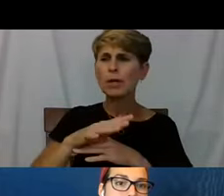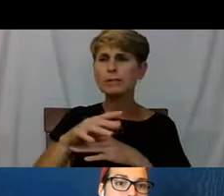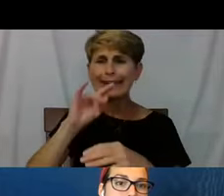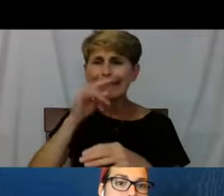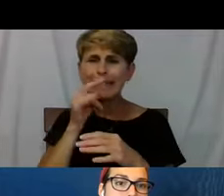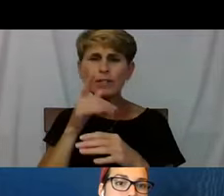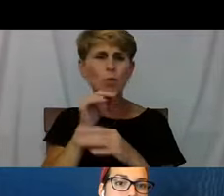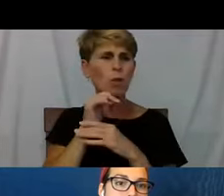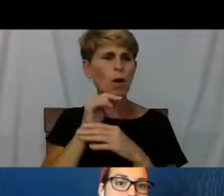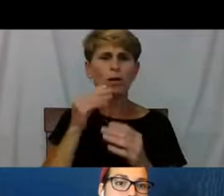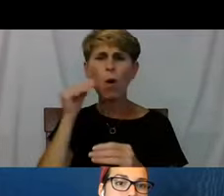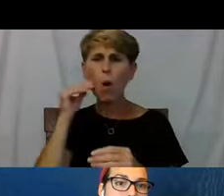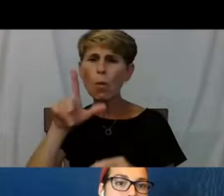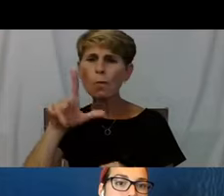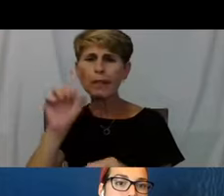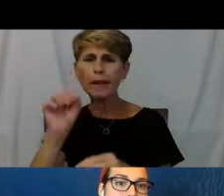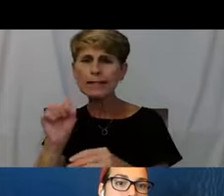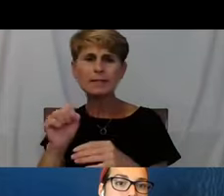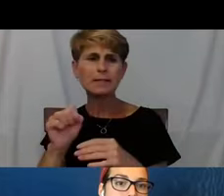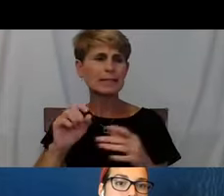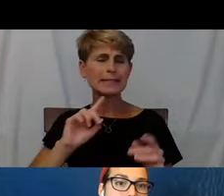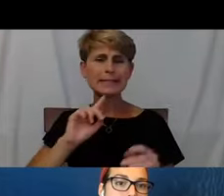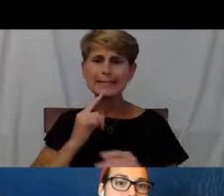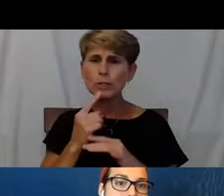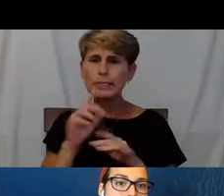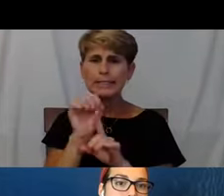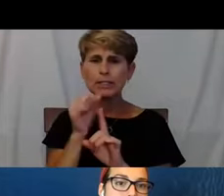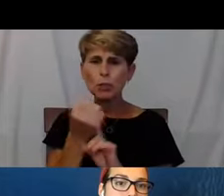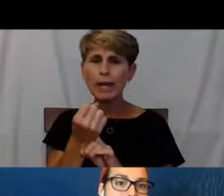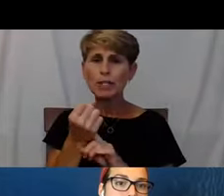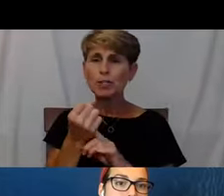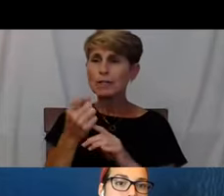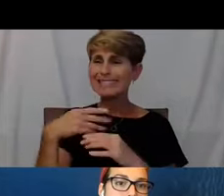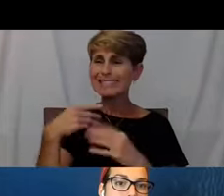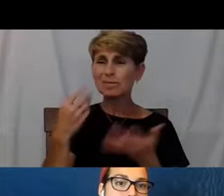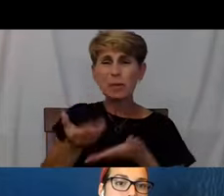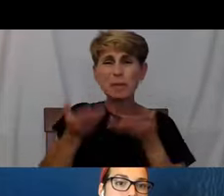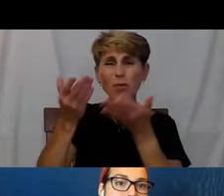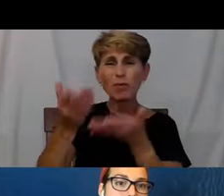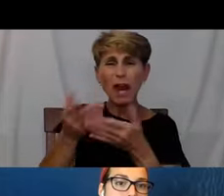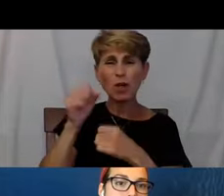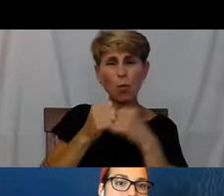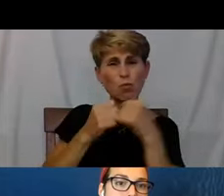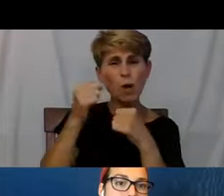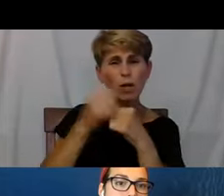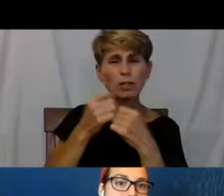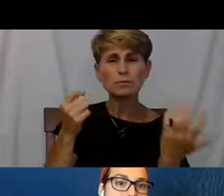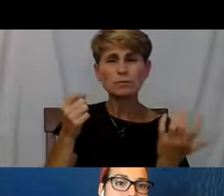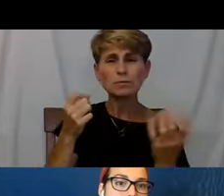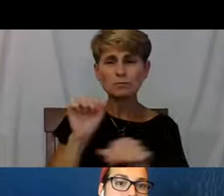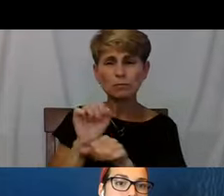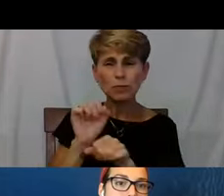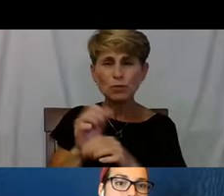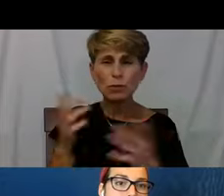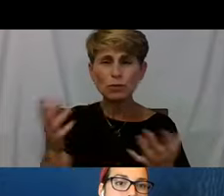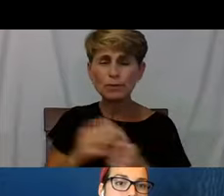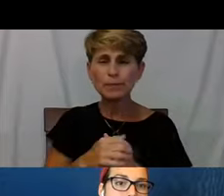and giving them some work structure. I wrote an article at the beginning of the pandemic